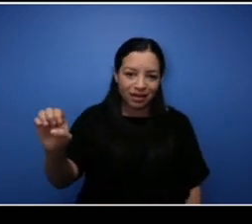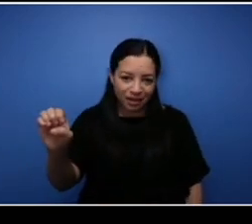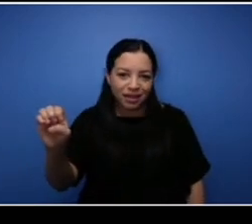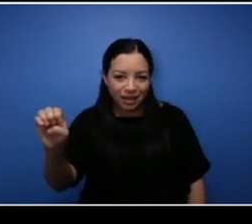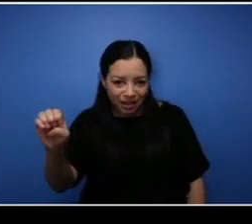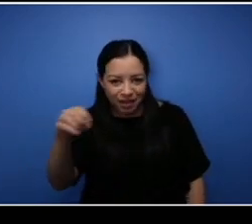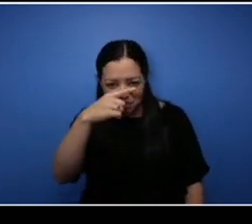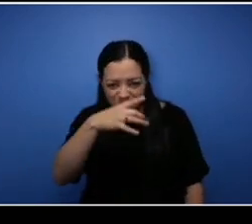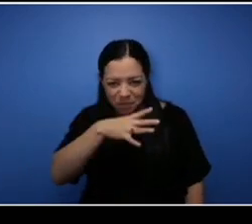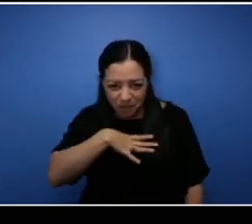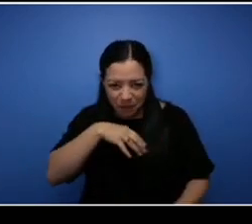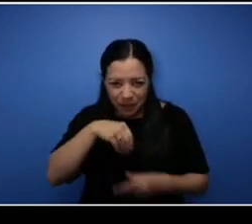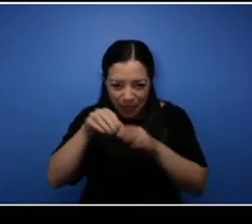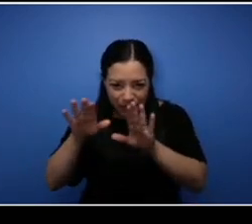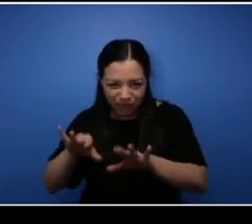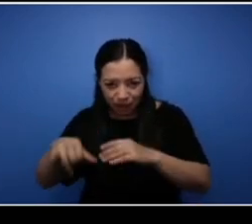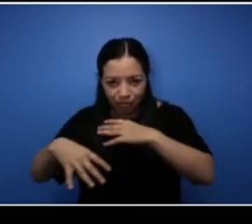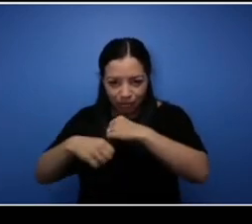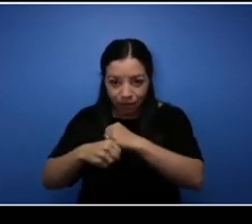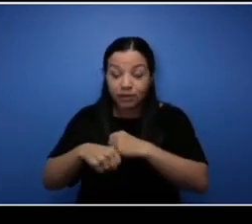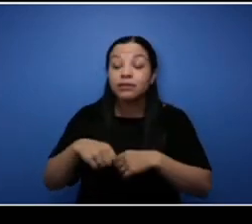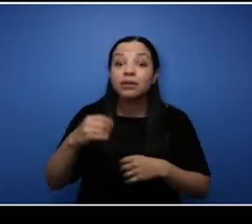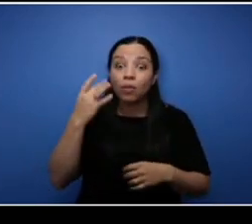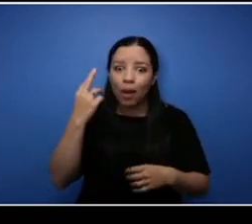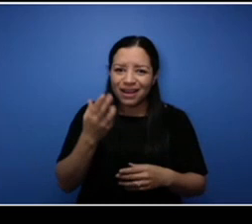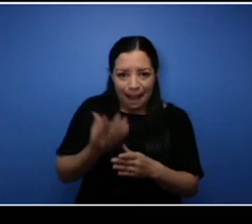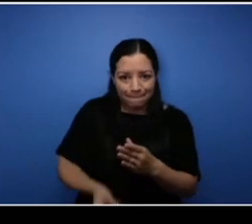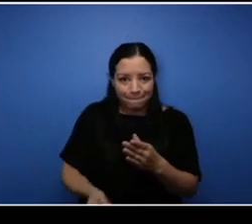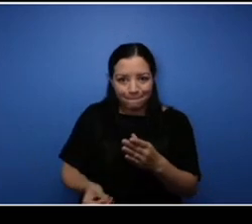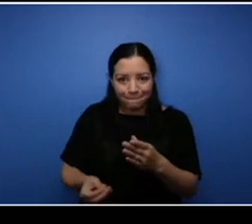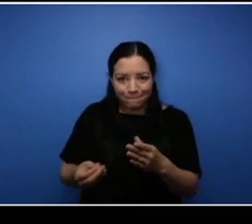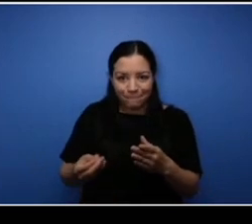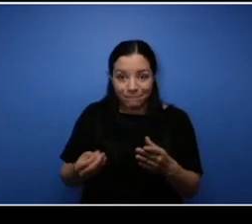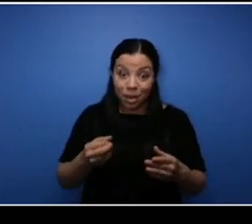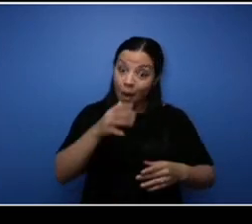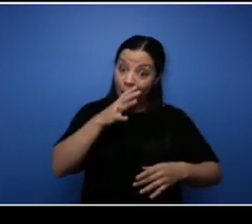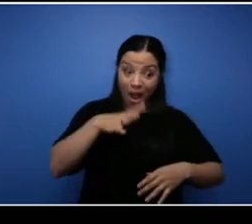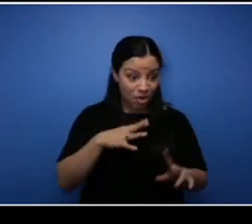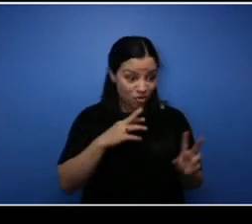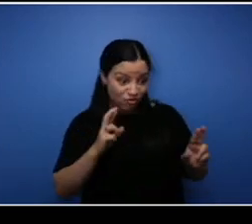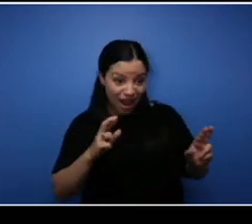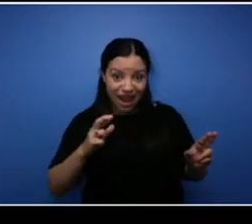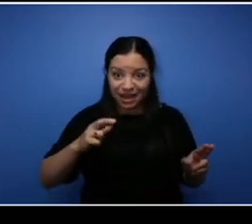that gap where Black women are not able to have access to credit, access to education,